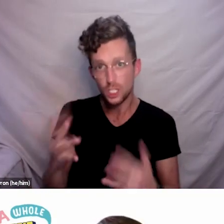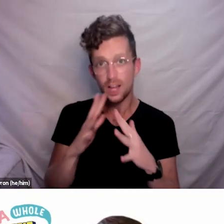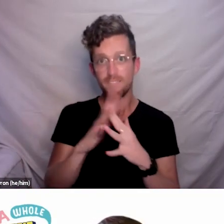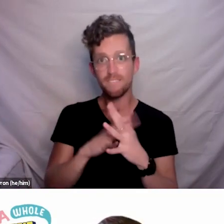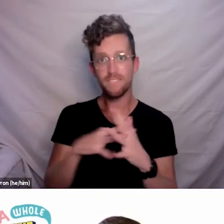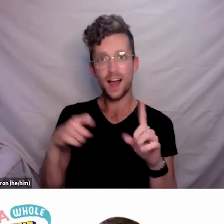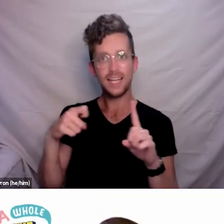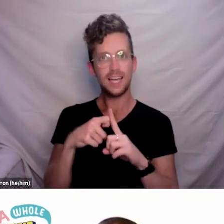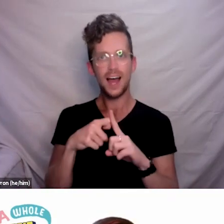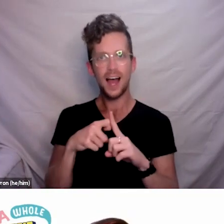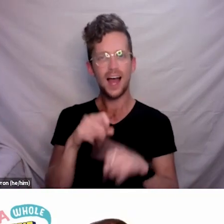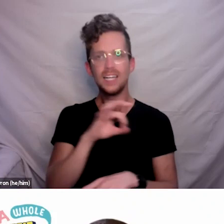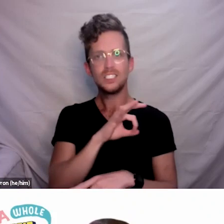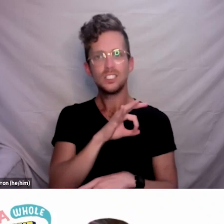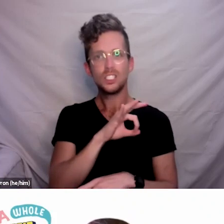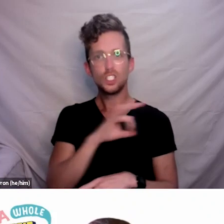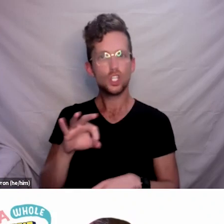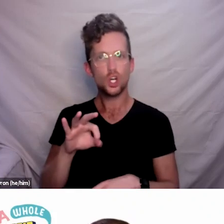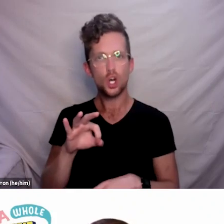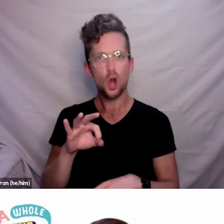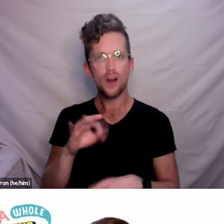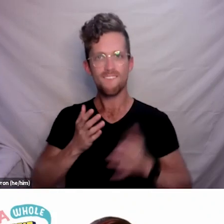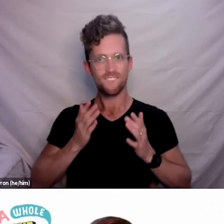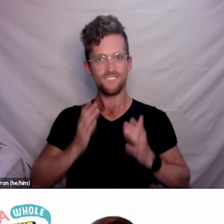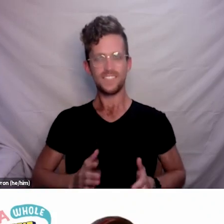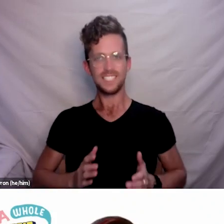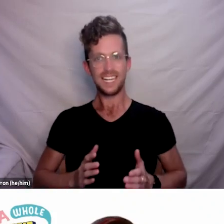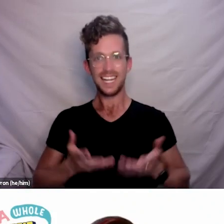Ministry in every community with capacity to go door to door.